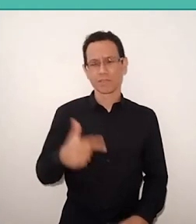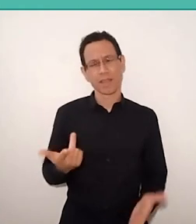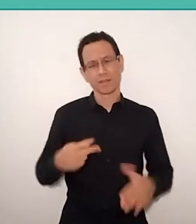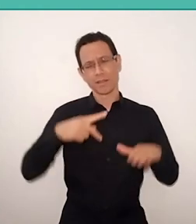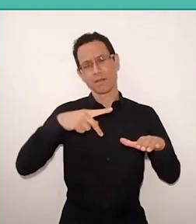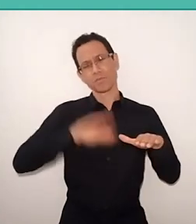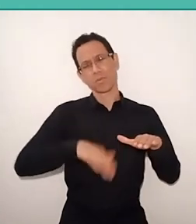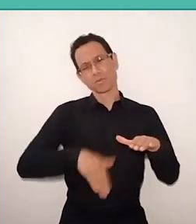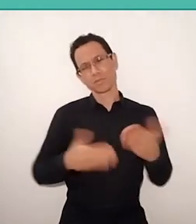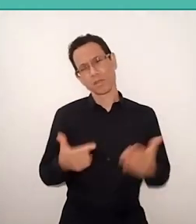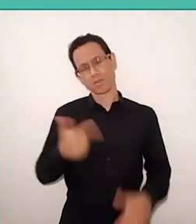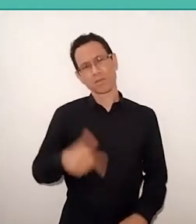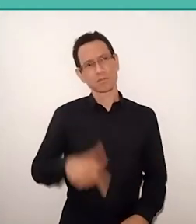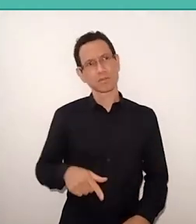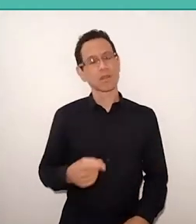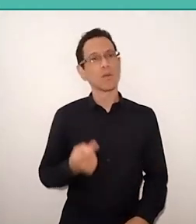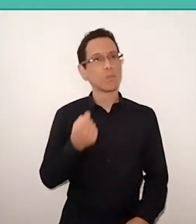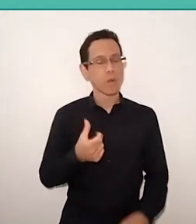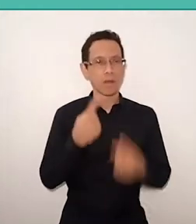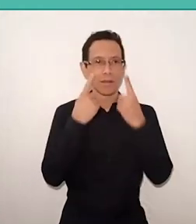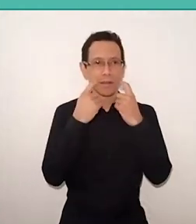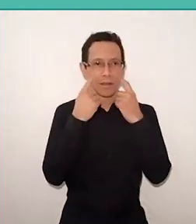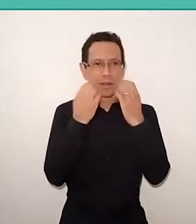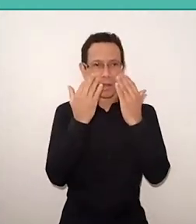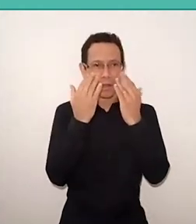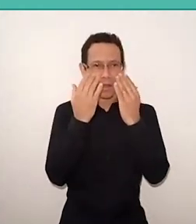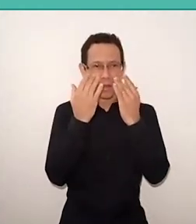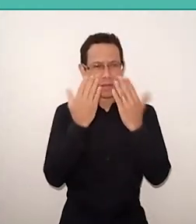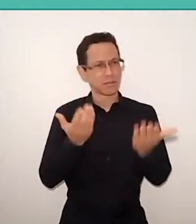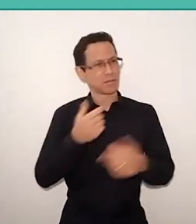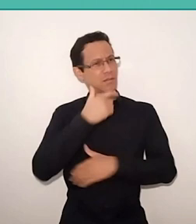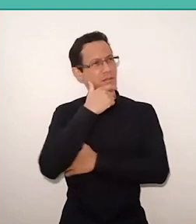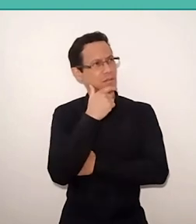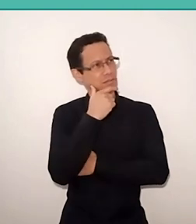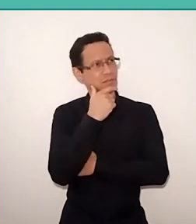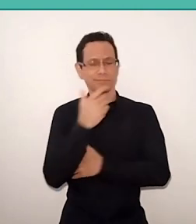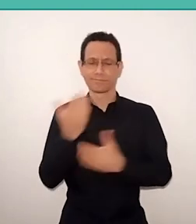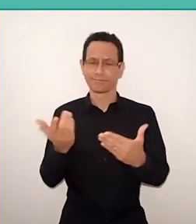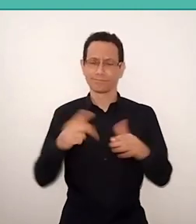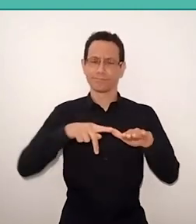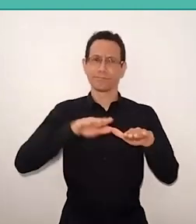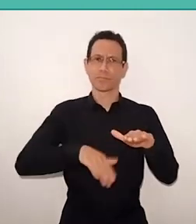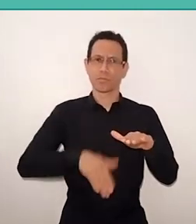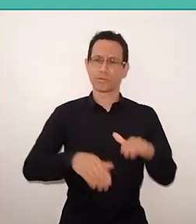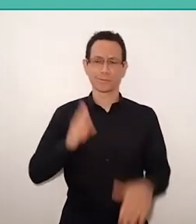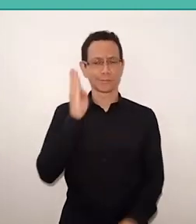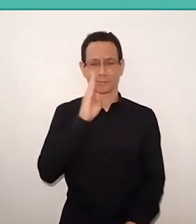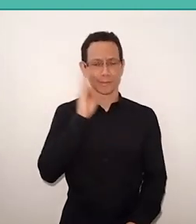Then he, almost crying, told me: “Grandpa, promotion is not cool”. he had praised the promotion before,